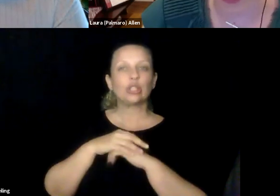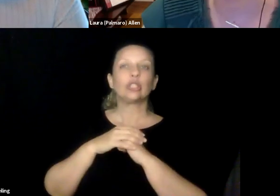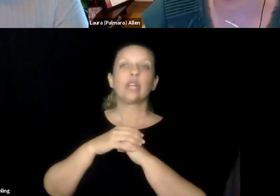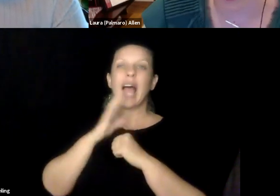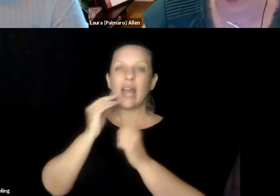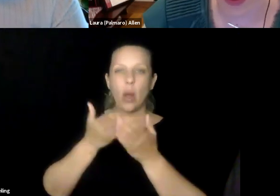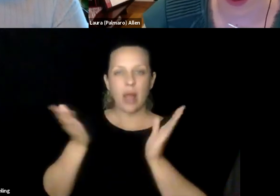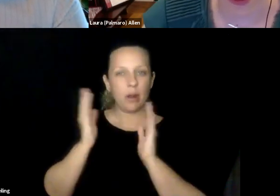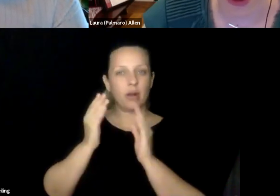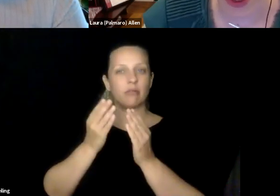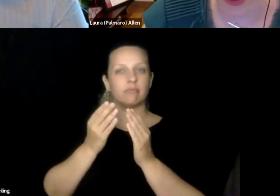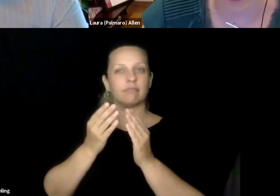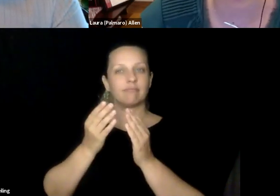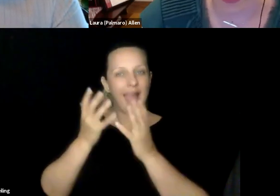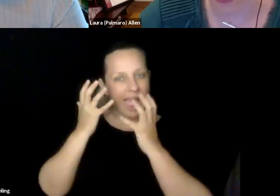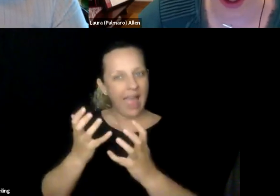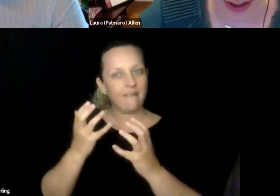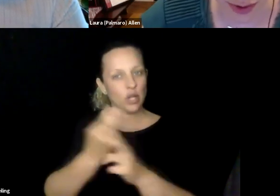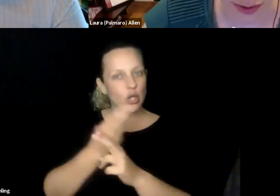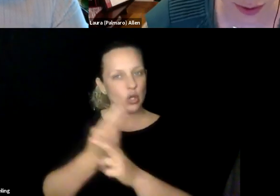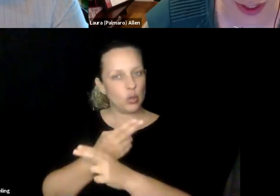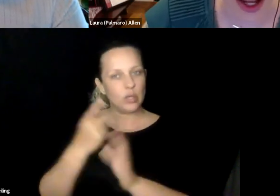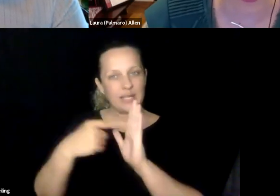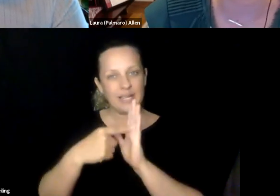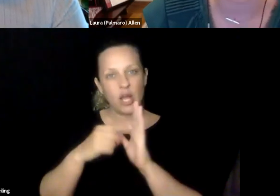usable for assistive technology users, so thinking about things -- I